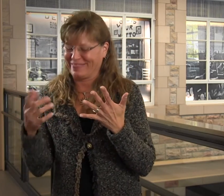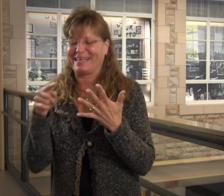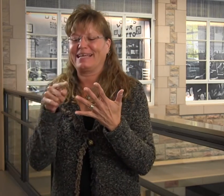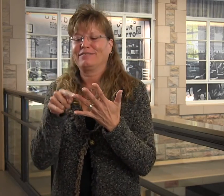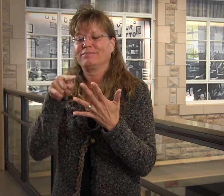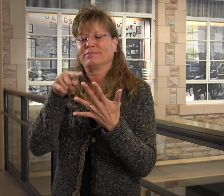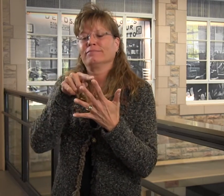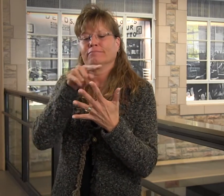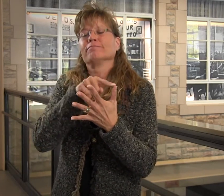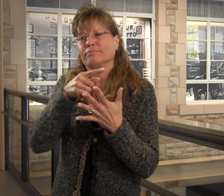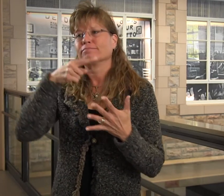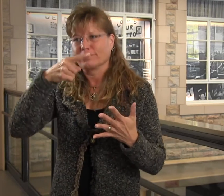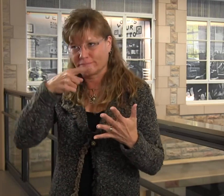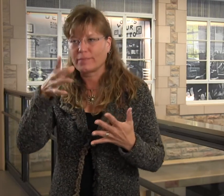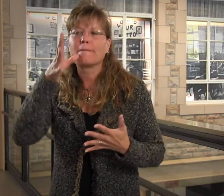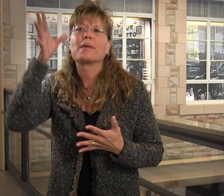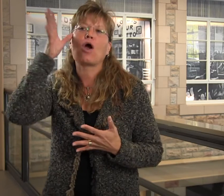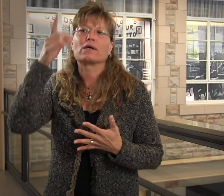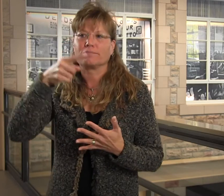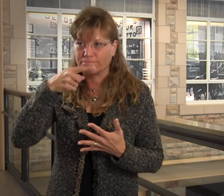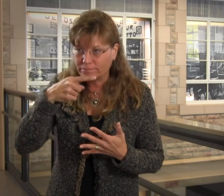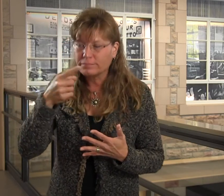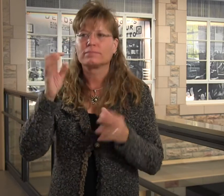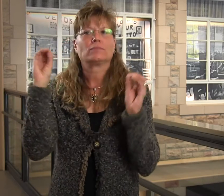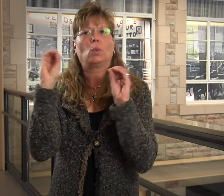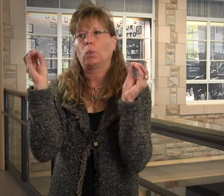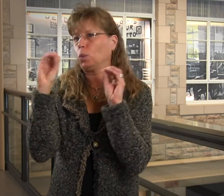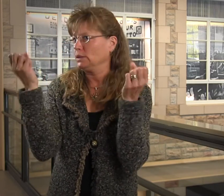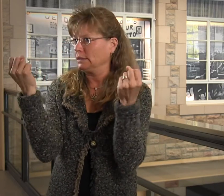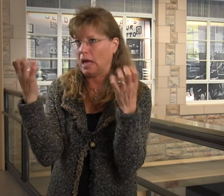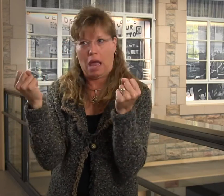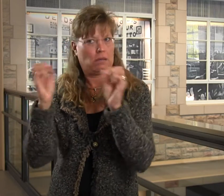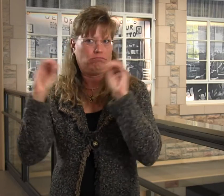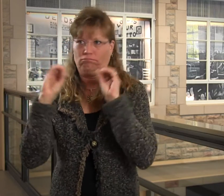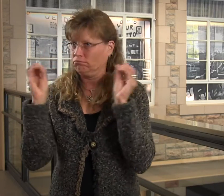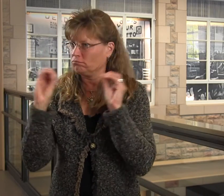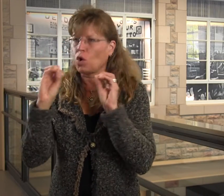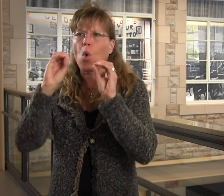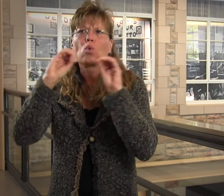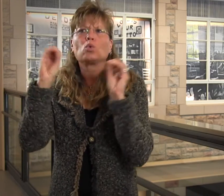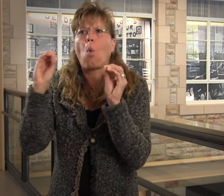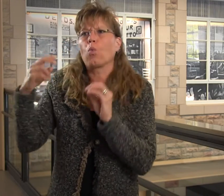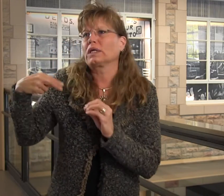of everything. Everyone else in my family are hearing. My siblings are hearing. My parents are hearing.